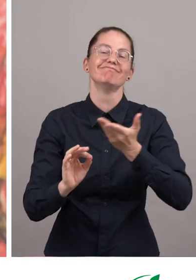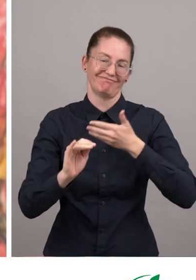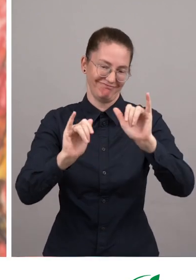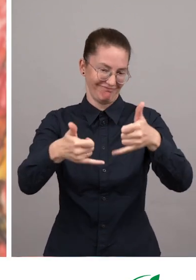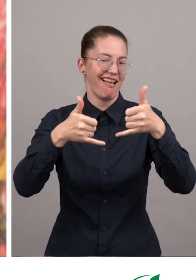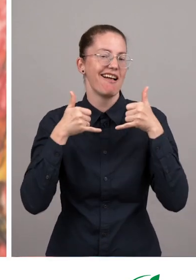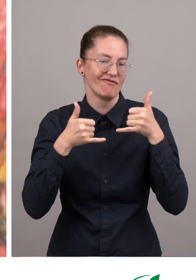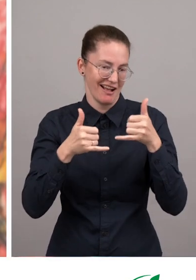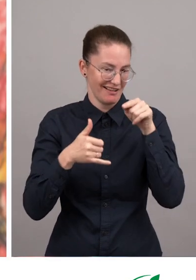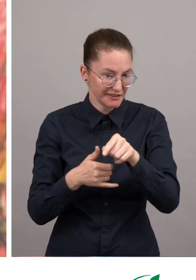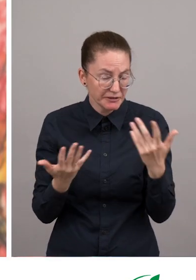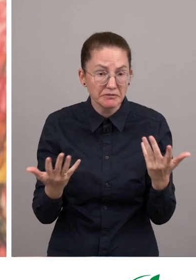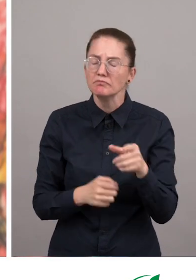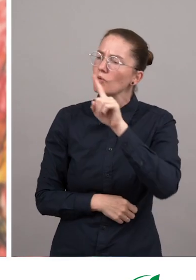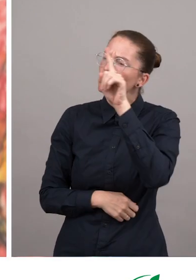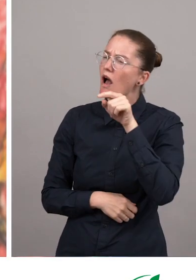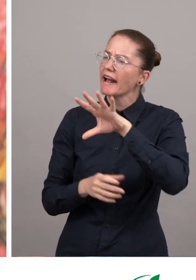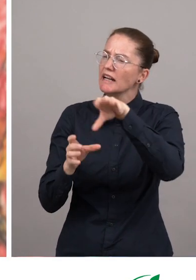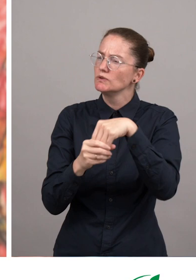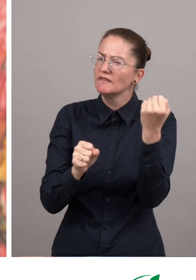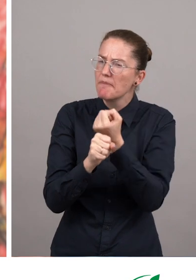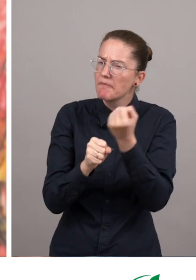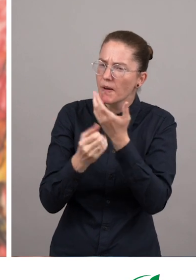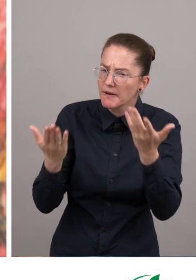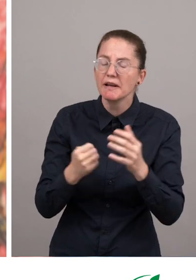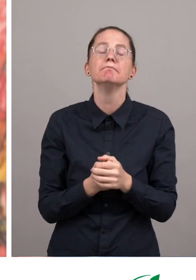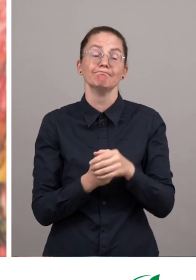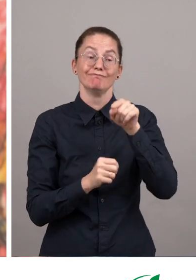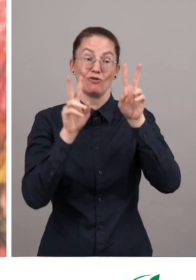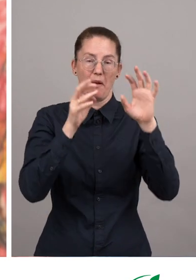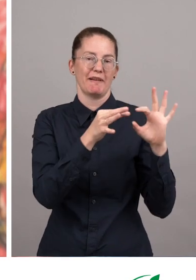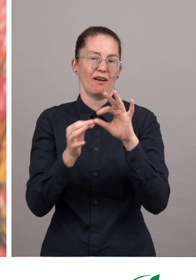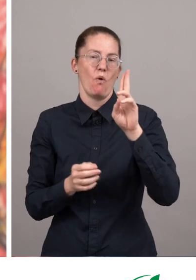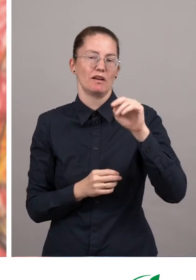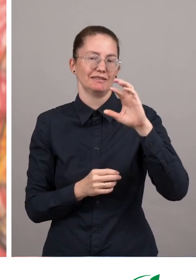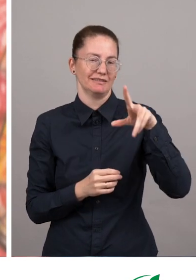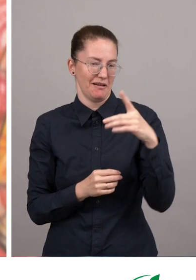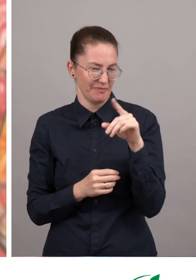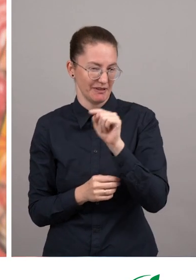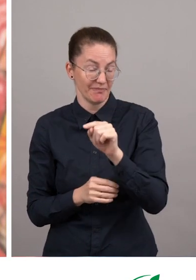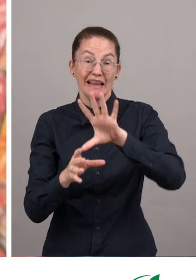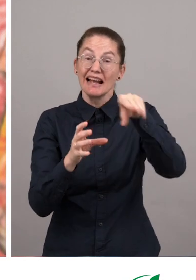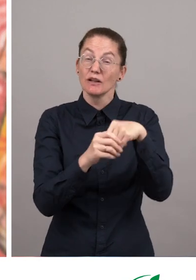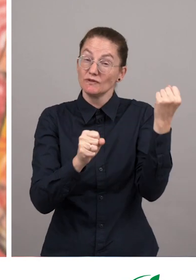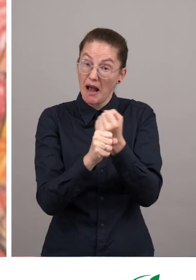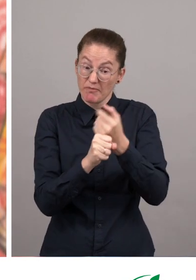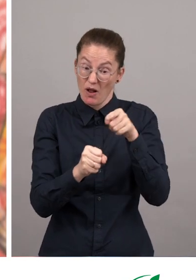Our topics are based on the UN CRPD, inclusive employment enables the economic empowerment of persons with disabilities